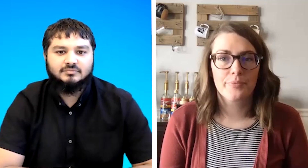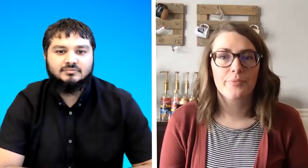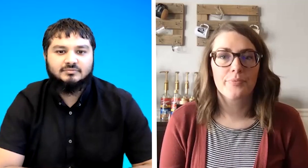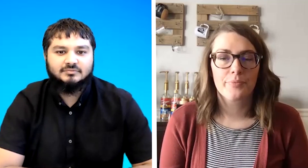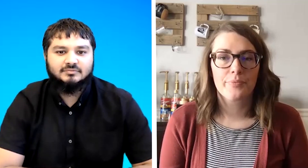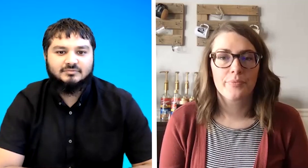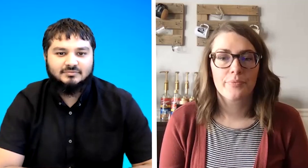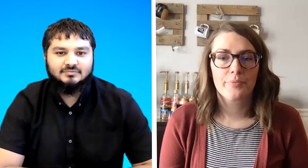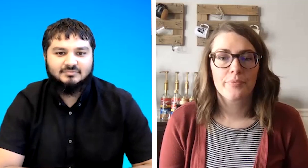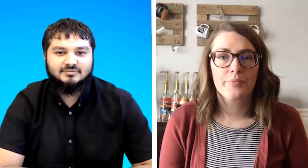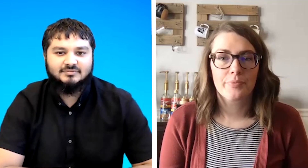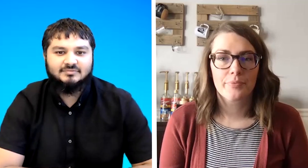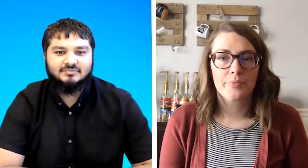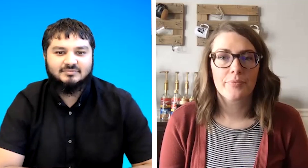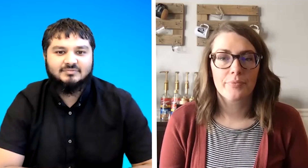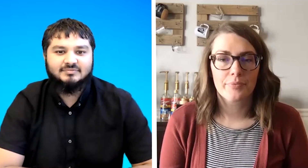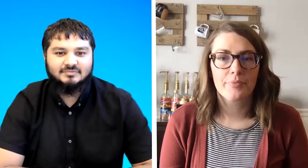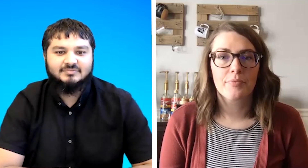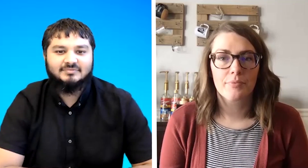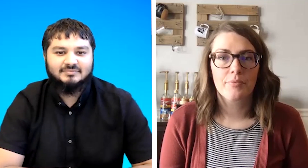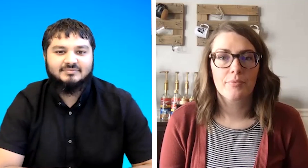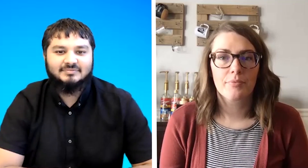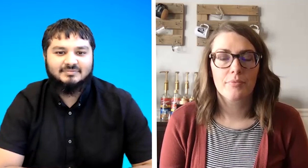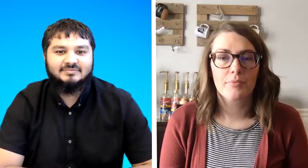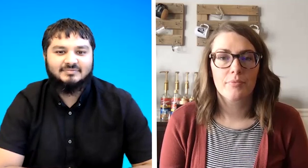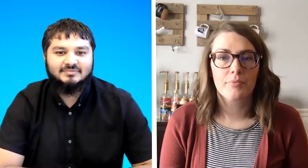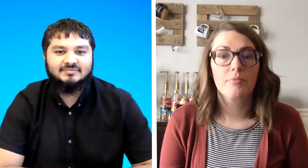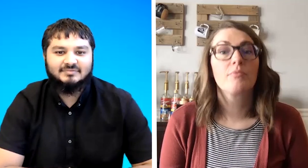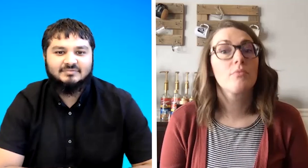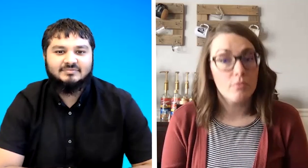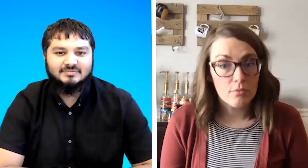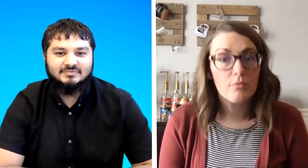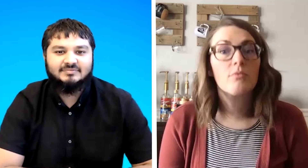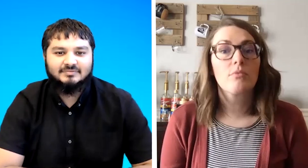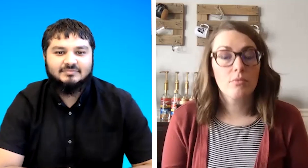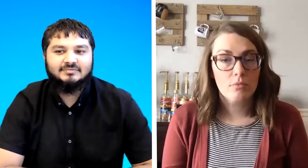german uh even bengali because there's a lot of being worldly people in east london where we live